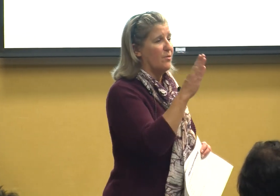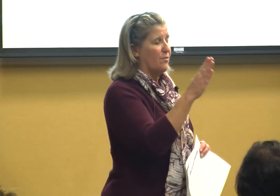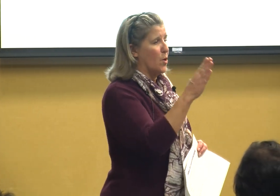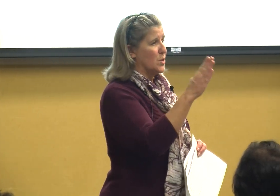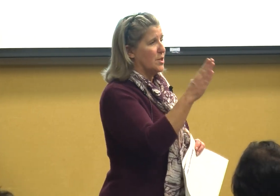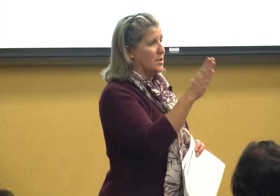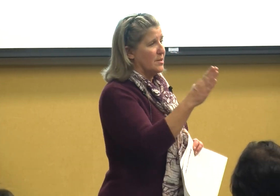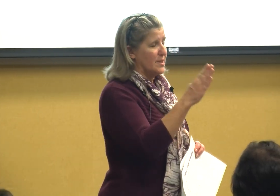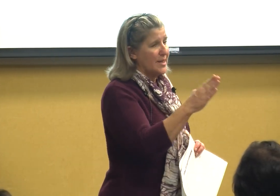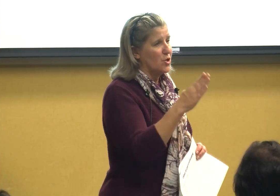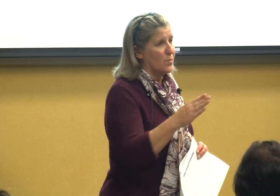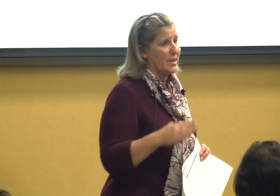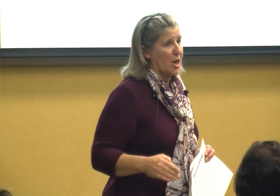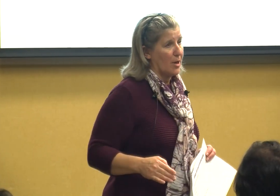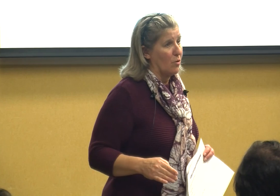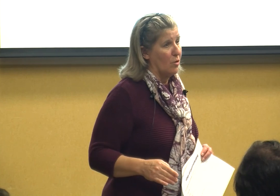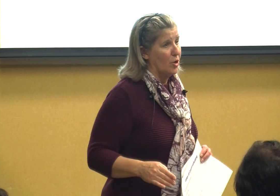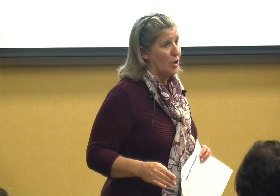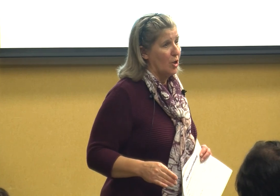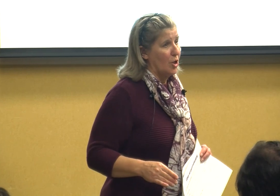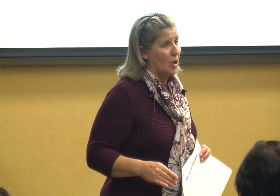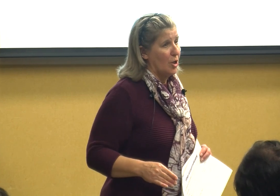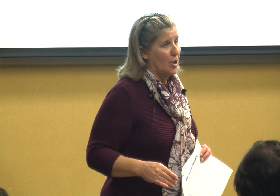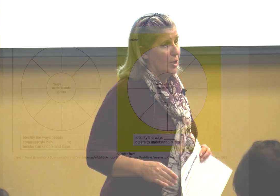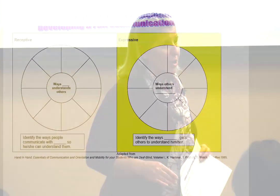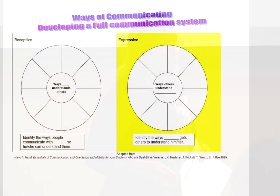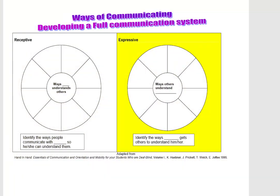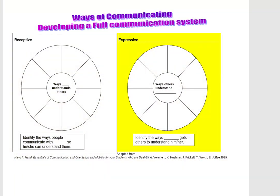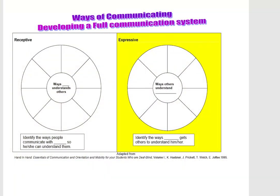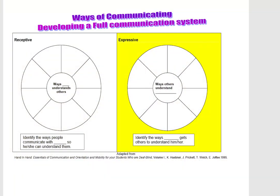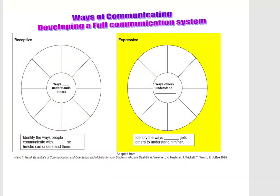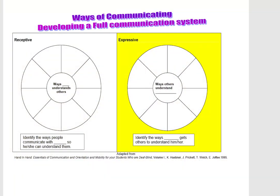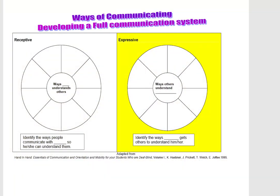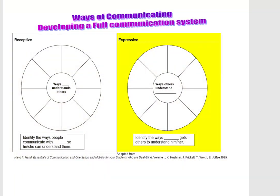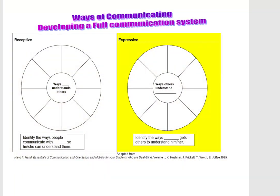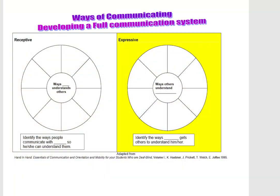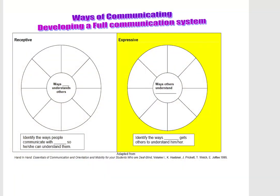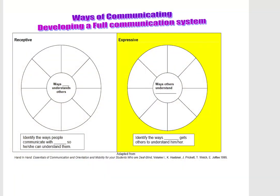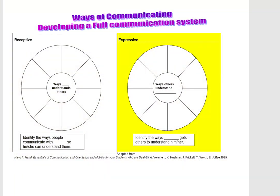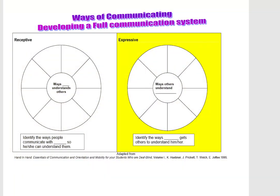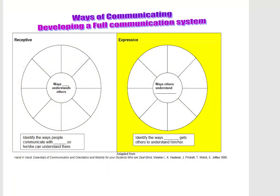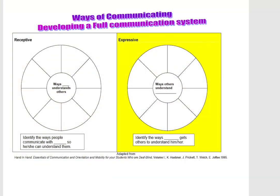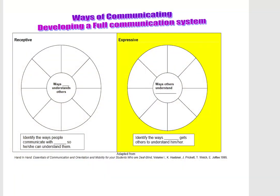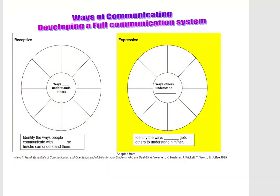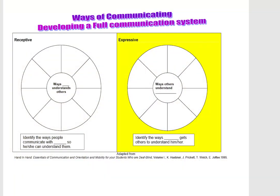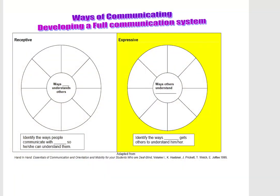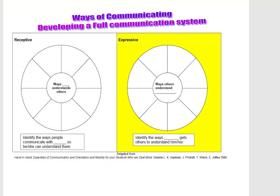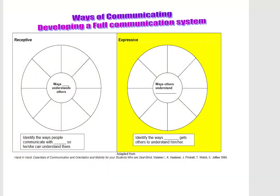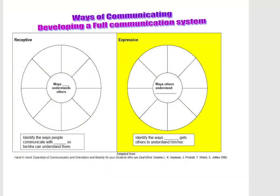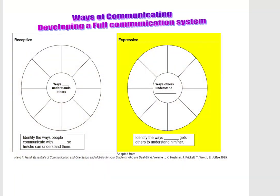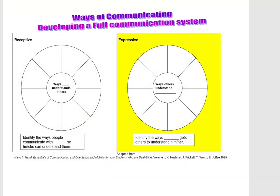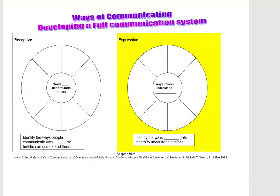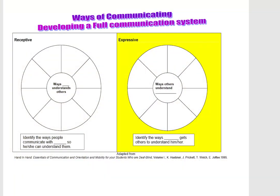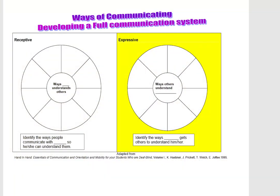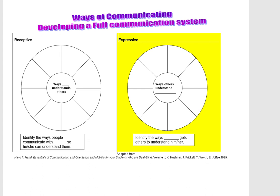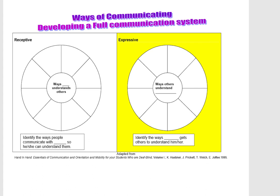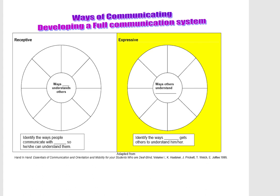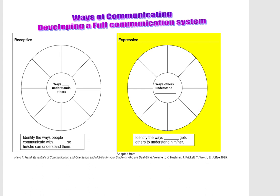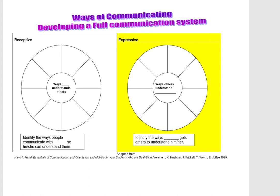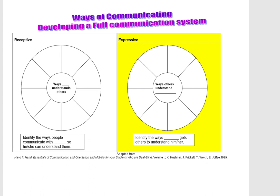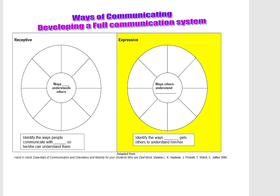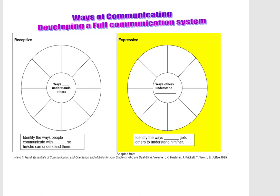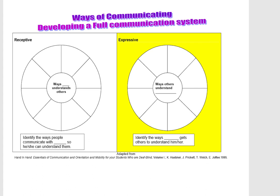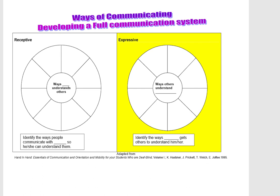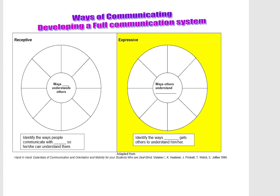first sensory channel so it's kind of like huh how does that work but it does for some